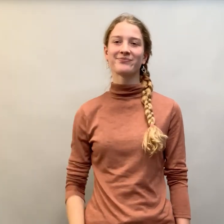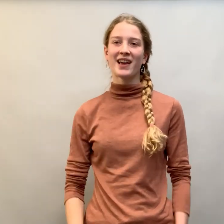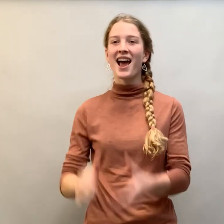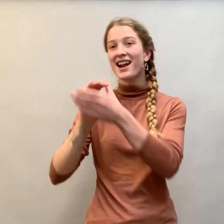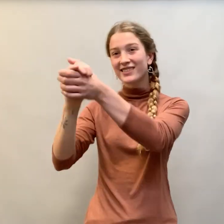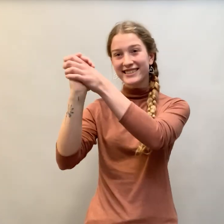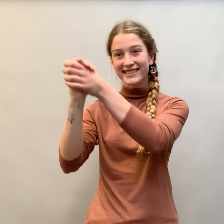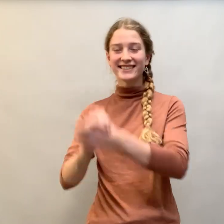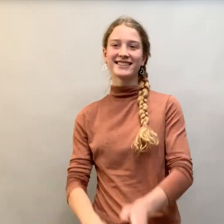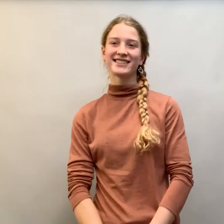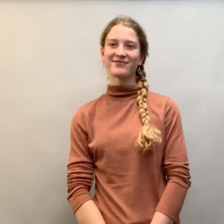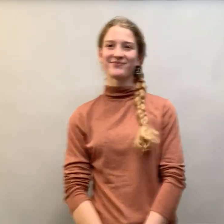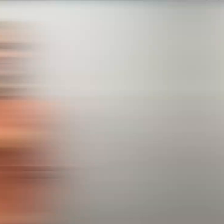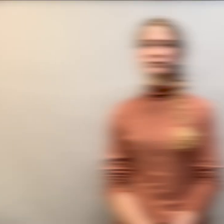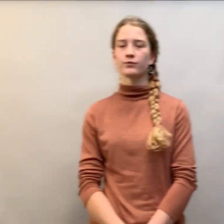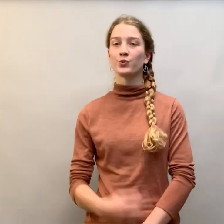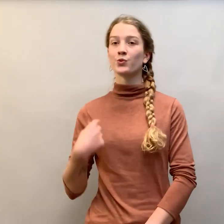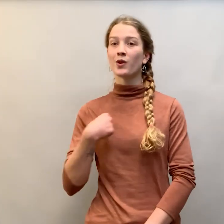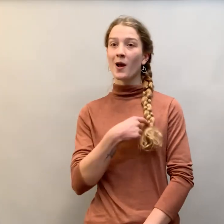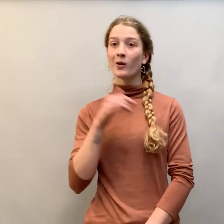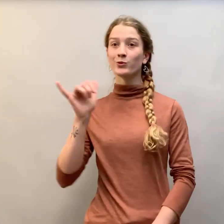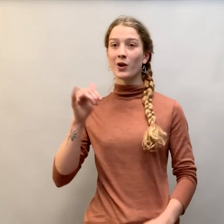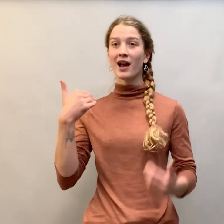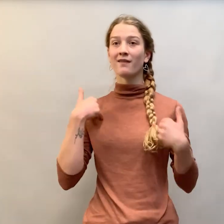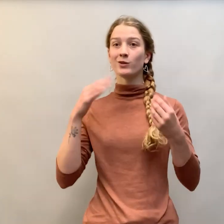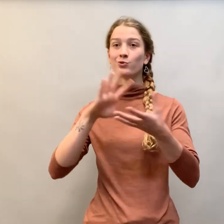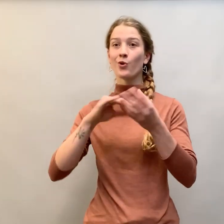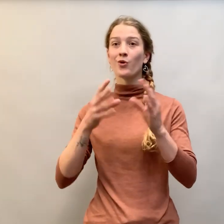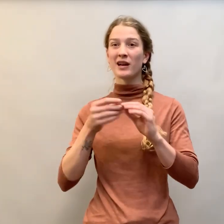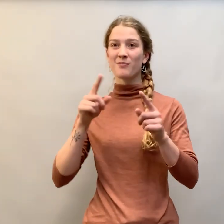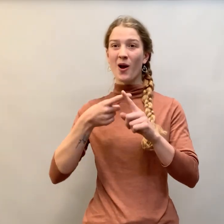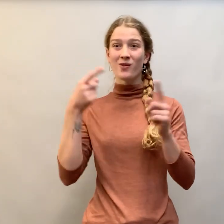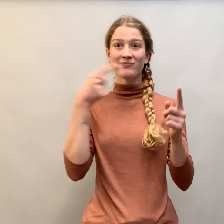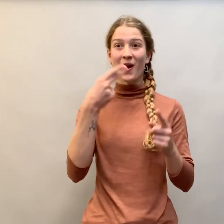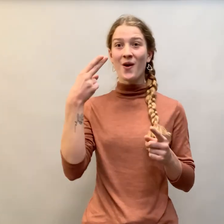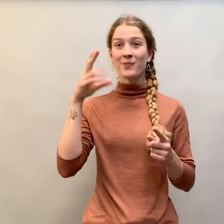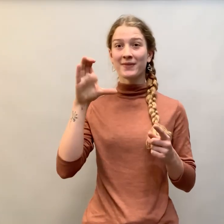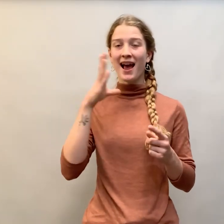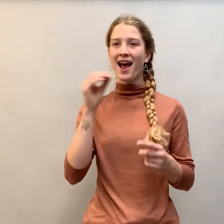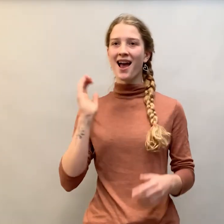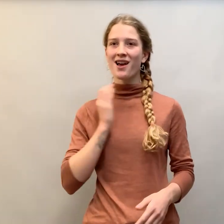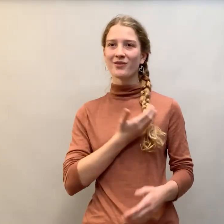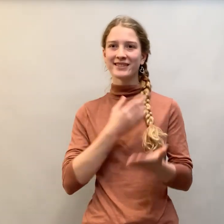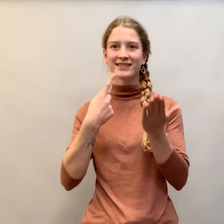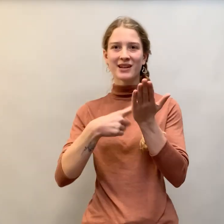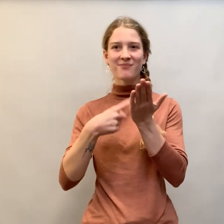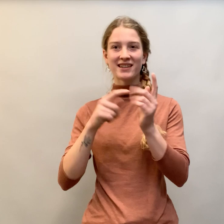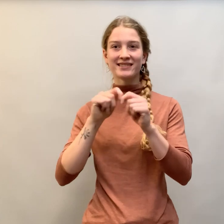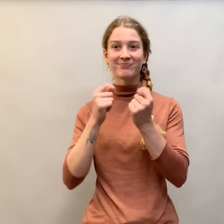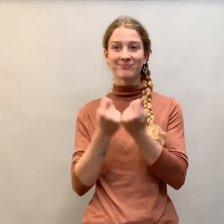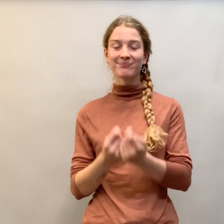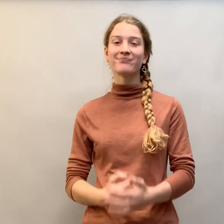Congratulations! We also have stories about Homecoming and our debate team.